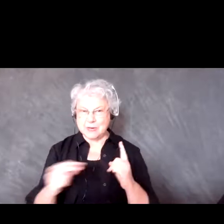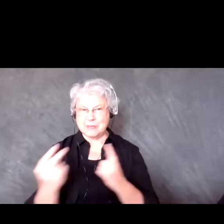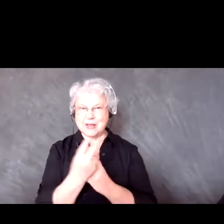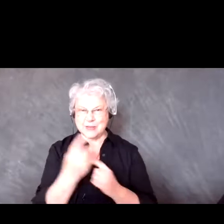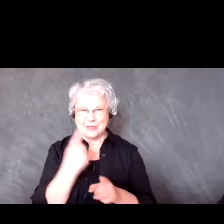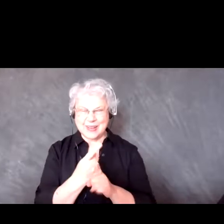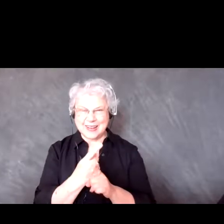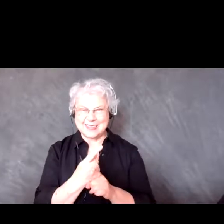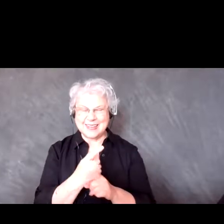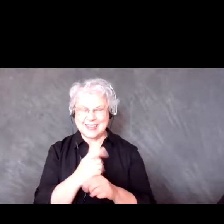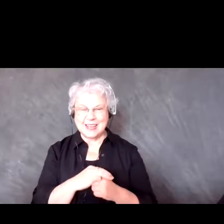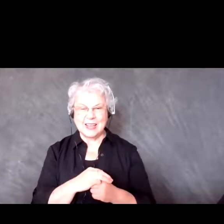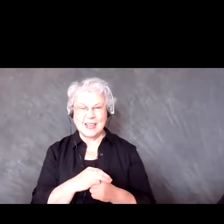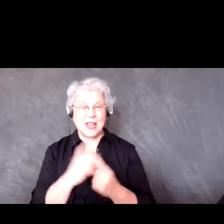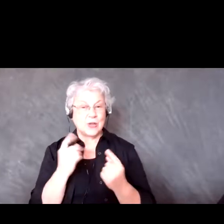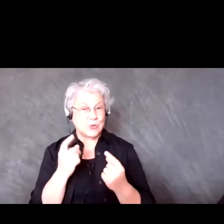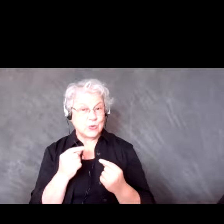I always like to break it up a little bit, and having